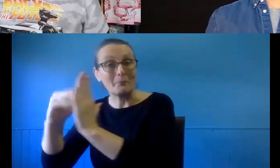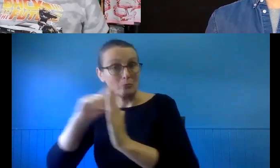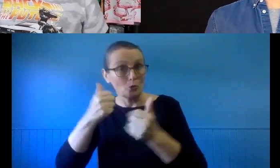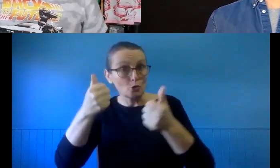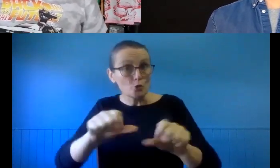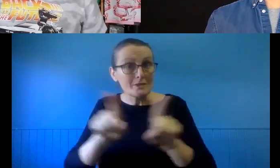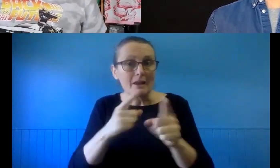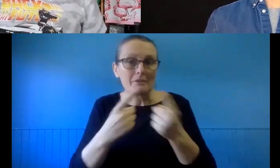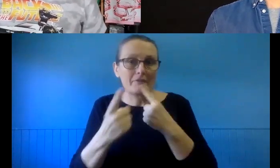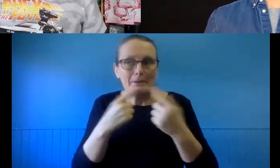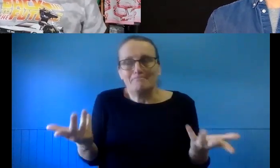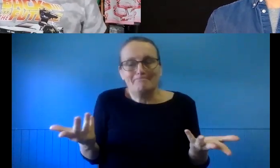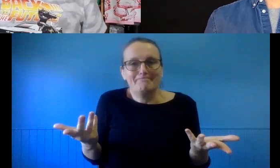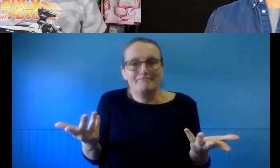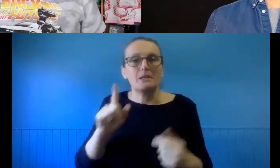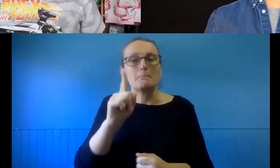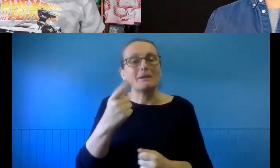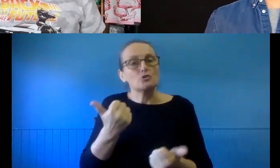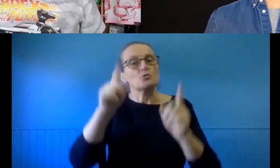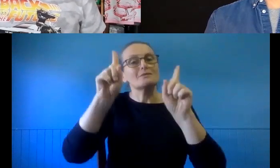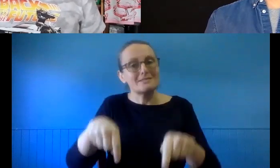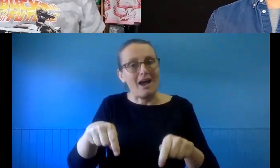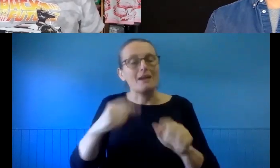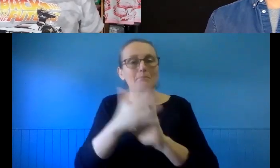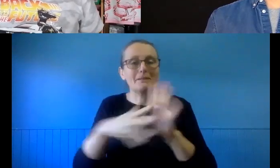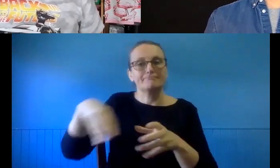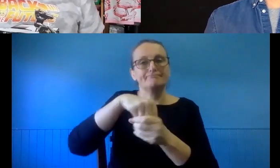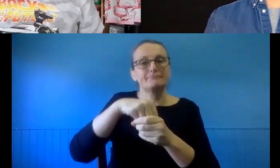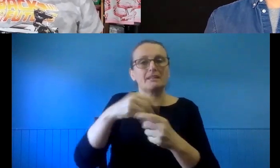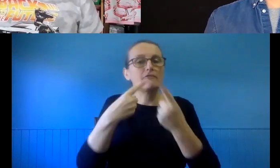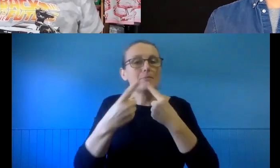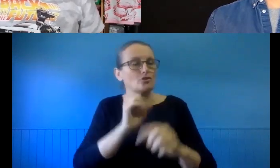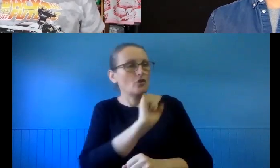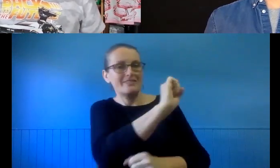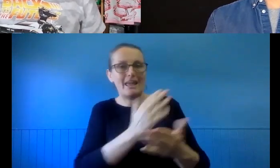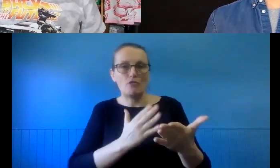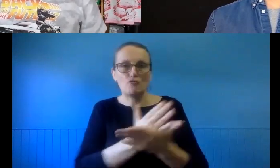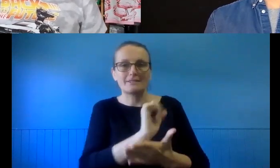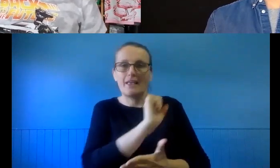But at least as a starting point, you can include that kind of rights information in a number of different